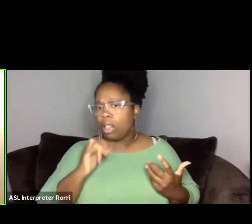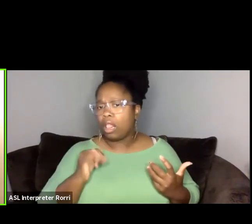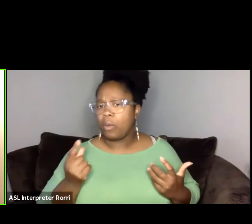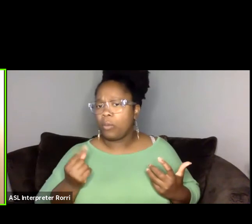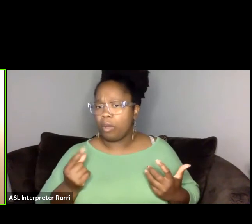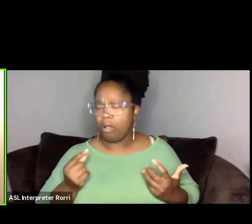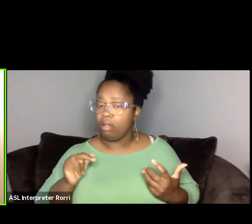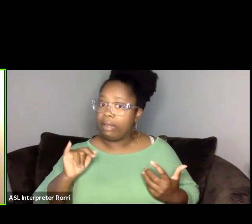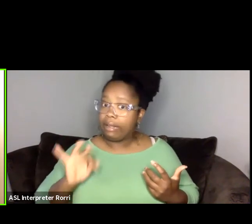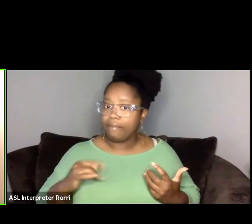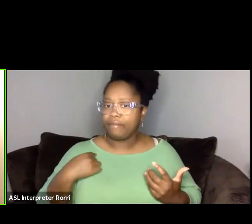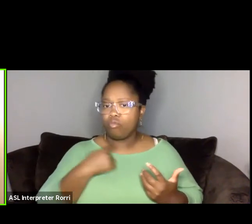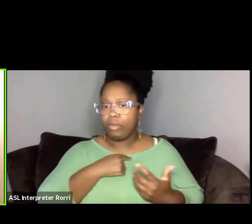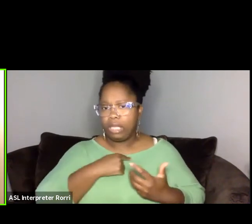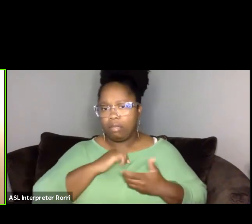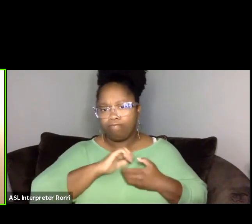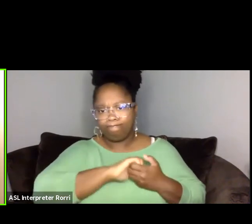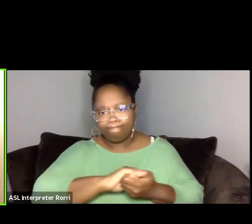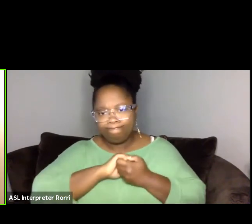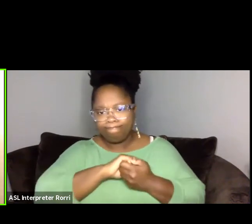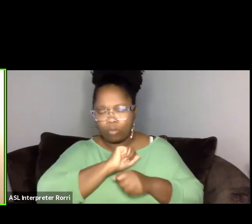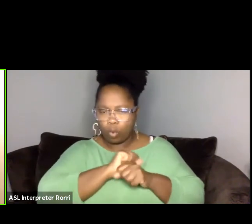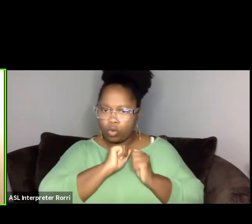to work together throughout the diaspora.